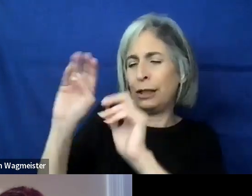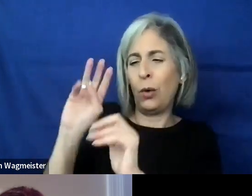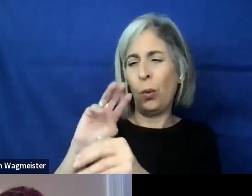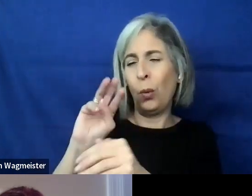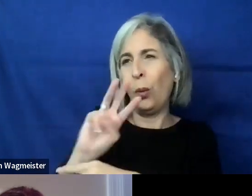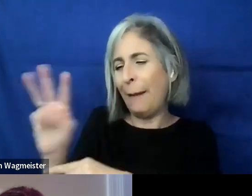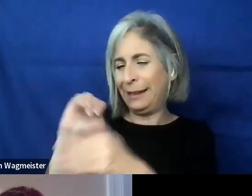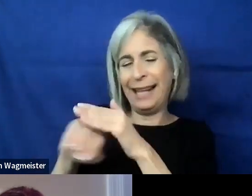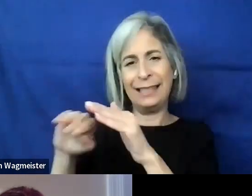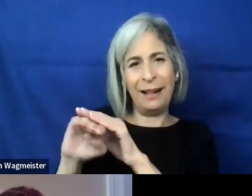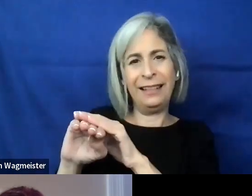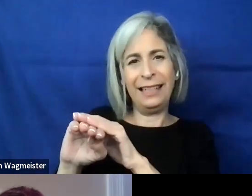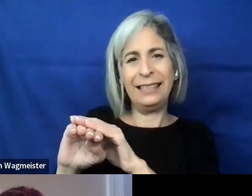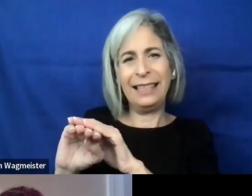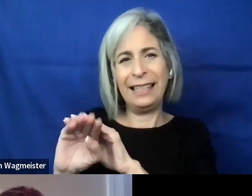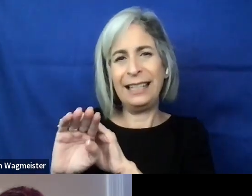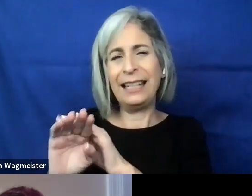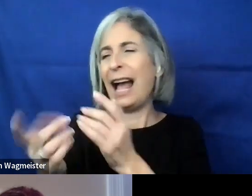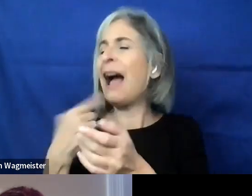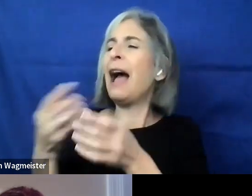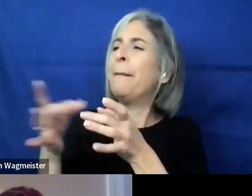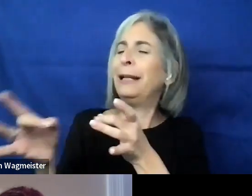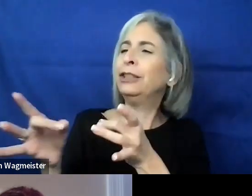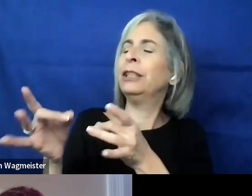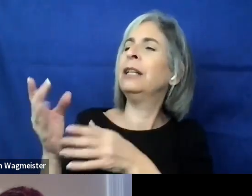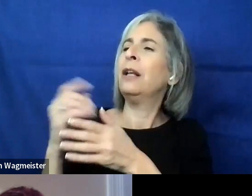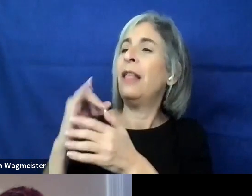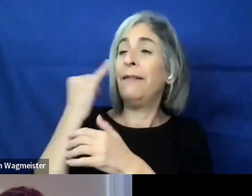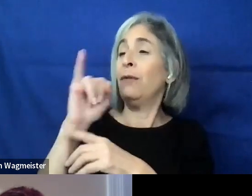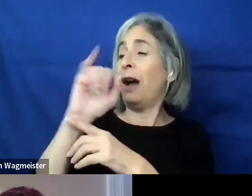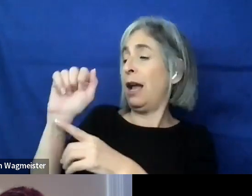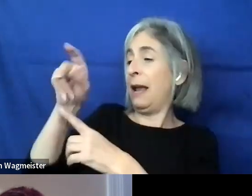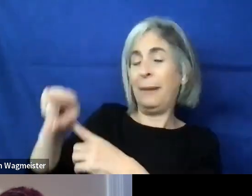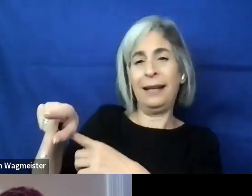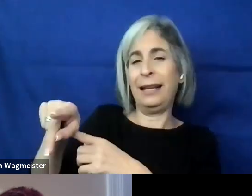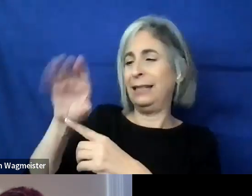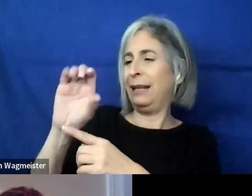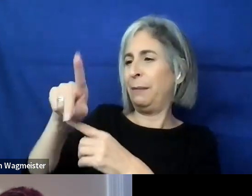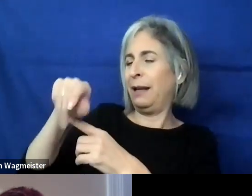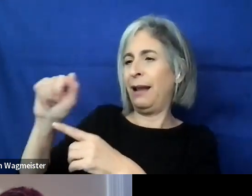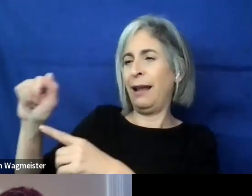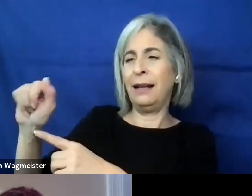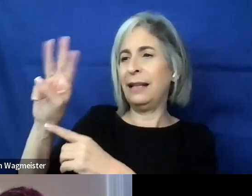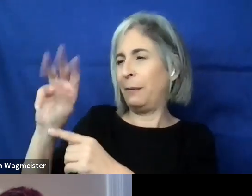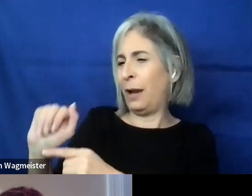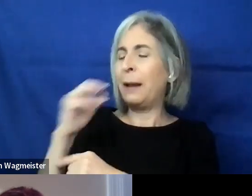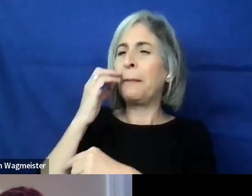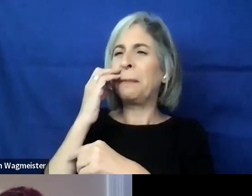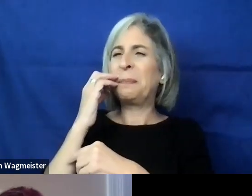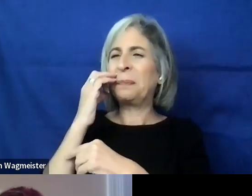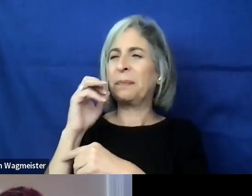Samrawit, as I mentioned, does hold the IAAP CPWA, that means that they've earned both